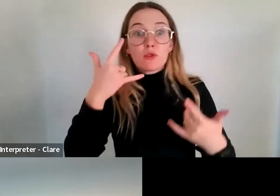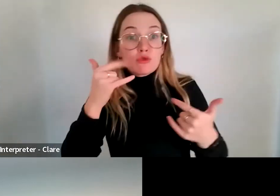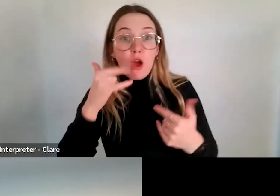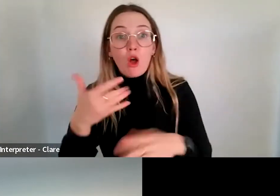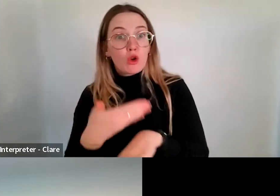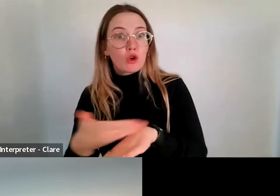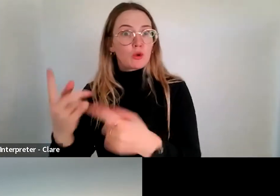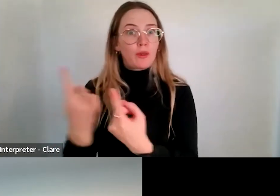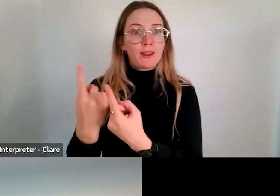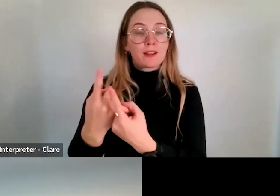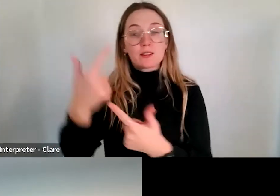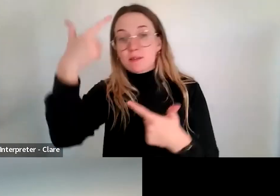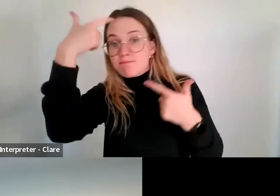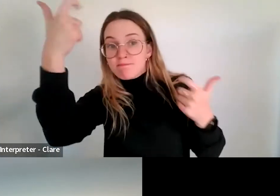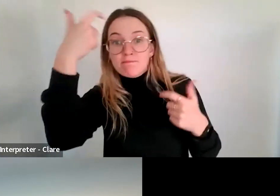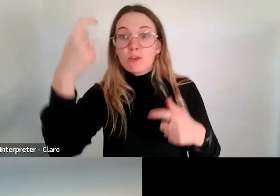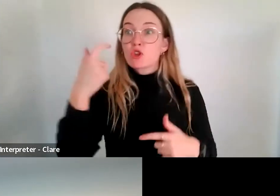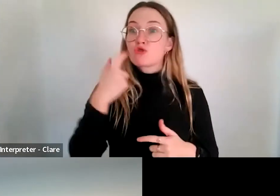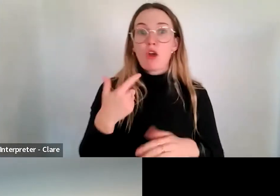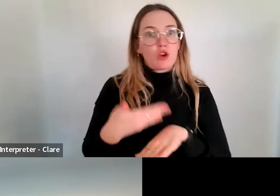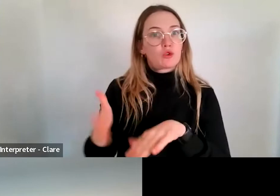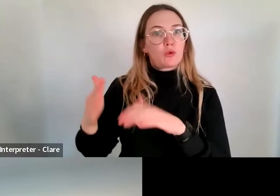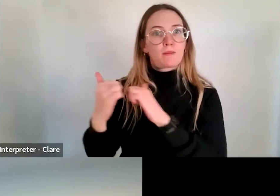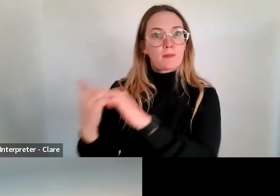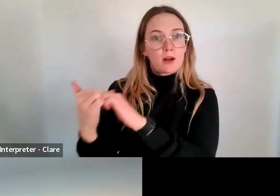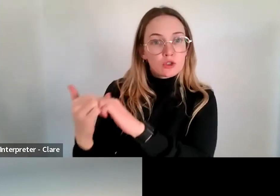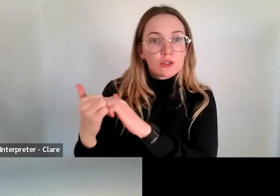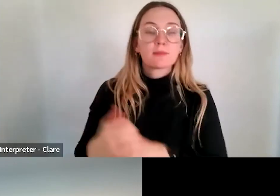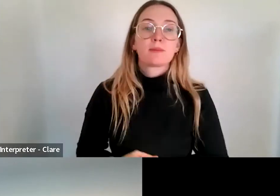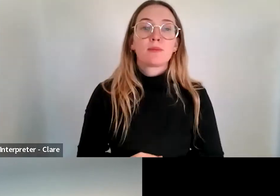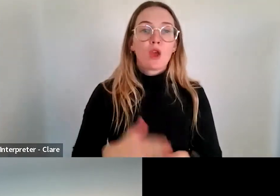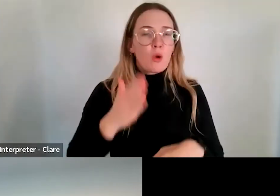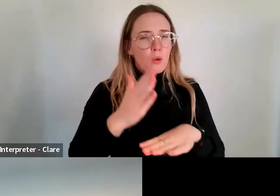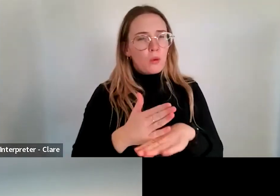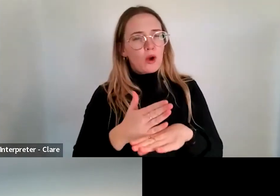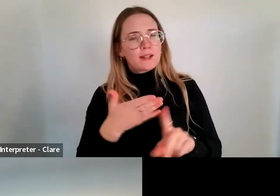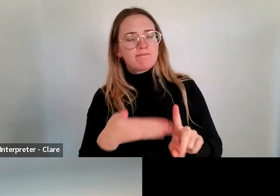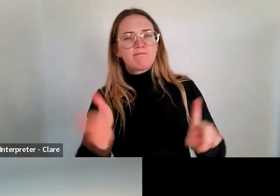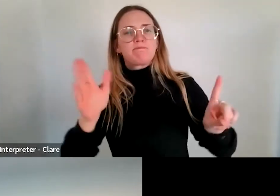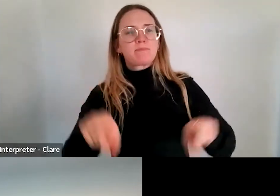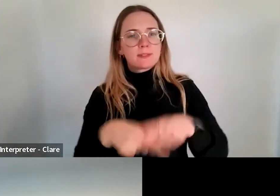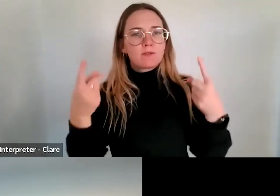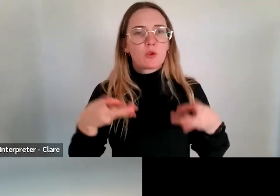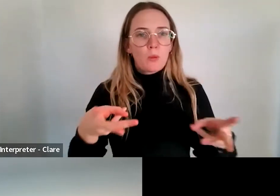things, try different partnerships, work in different ways, develop new work.